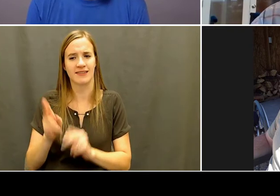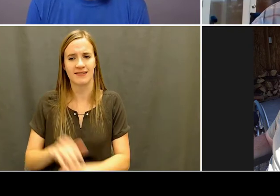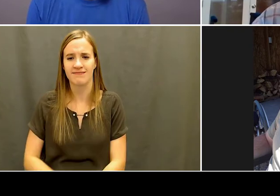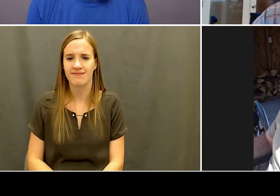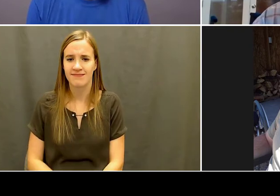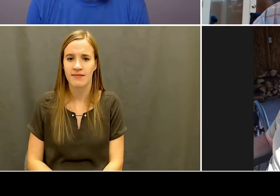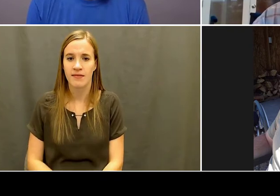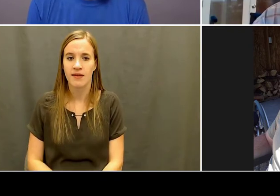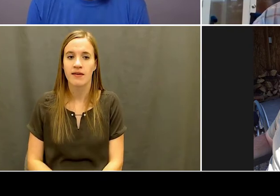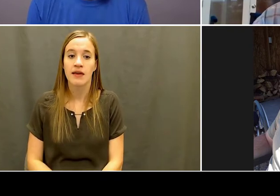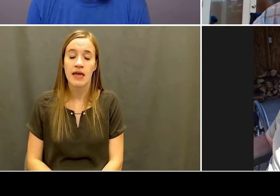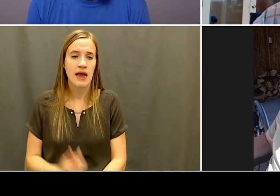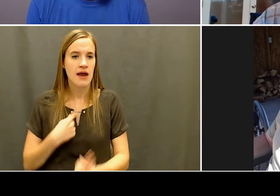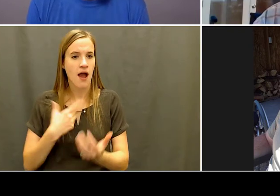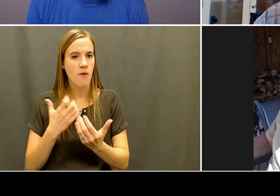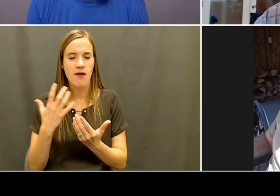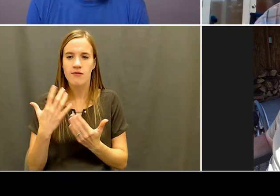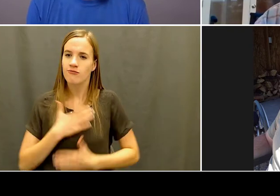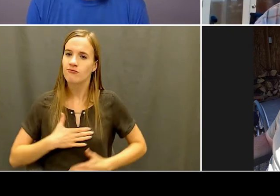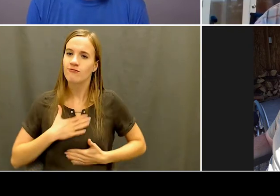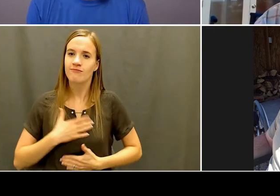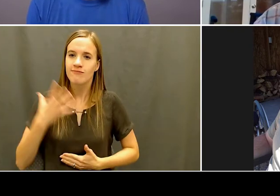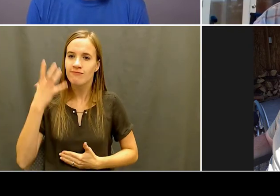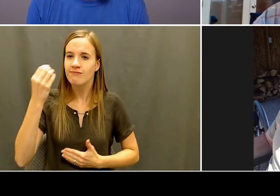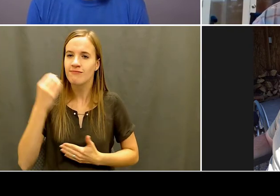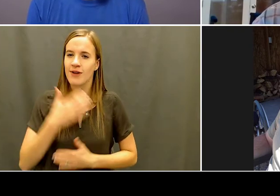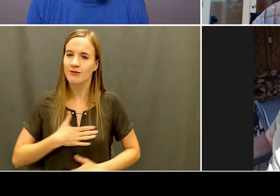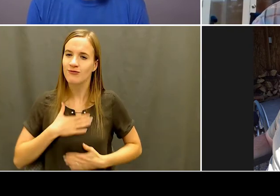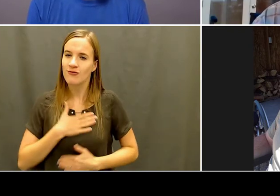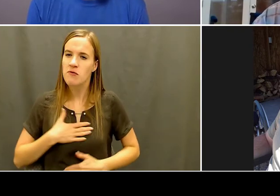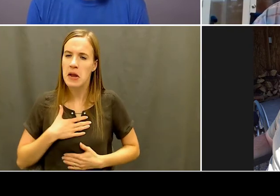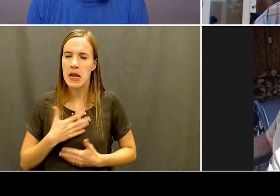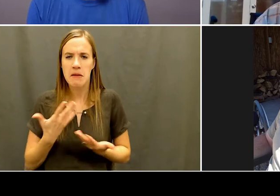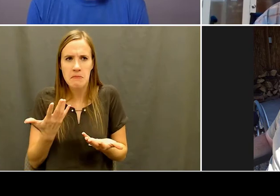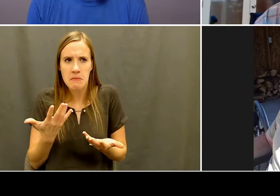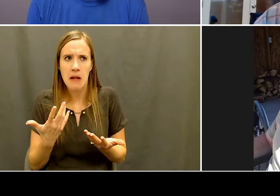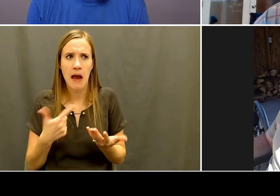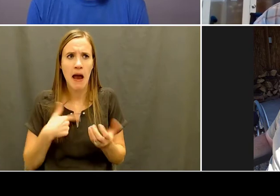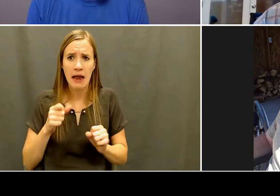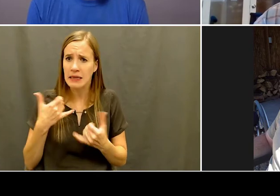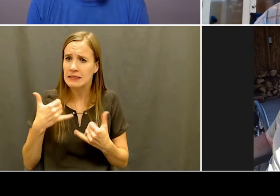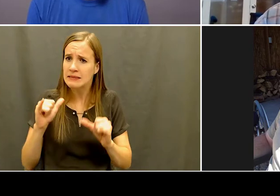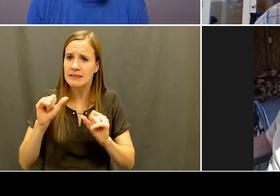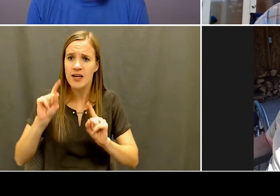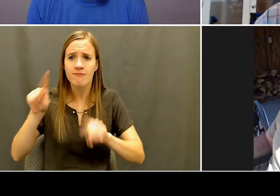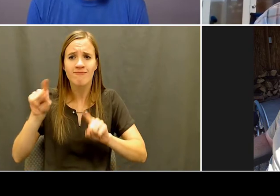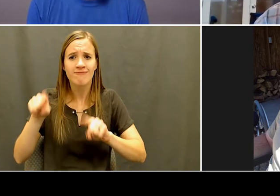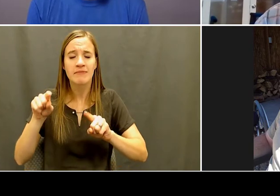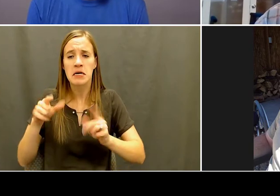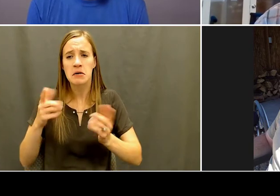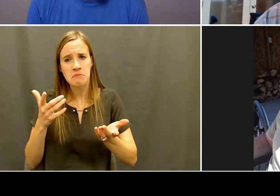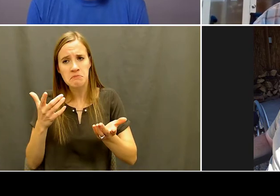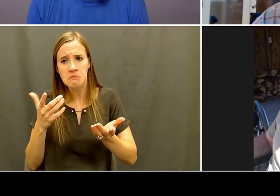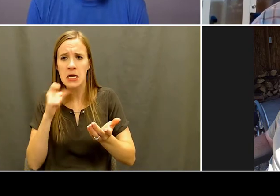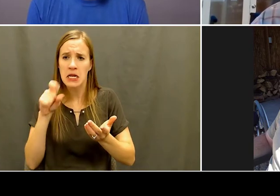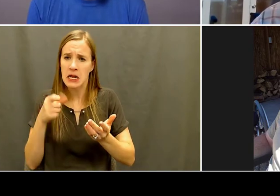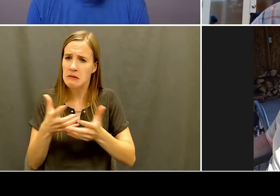that I'm the older that I get, you know things start to hurt a little bit. I've put on a little bit of weight so I got